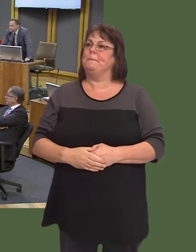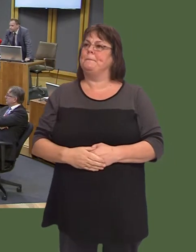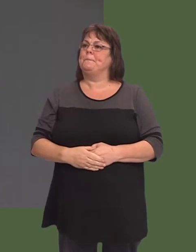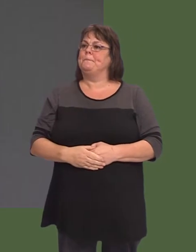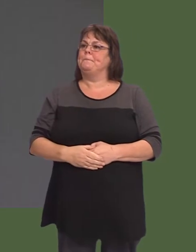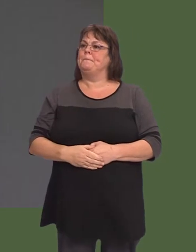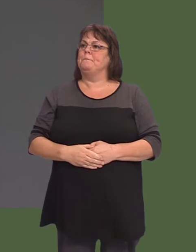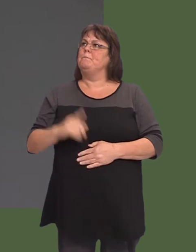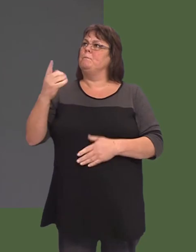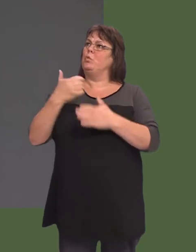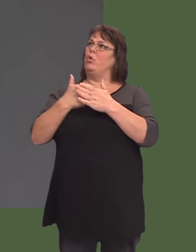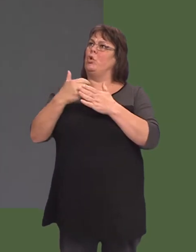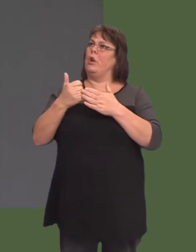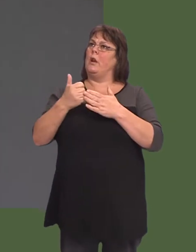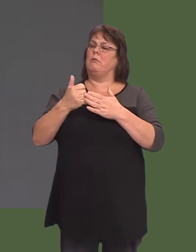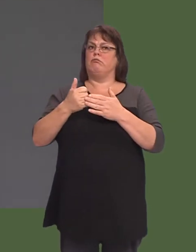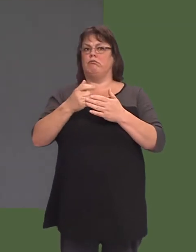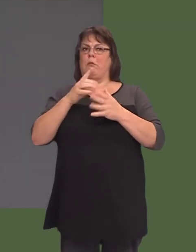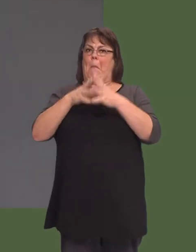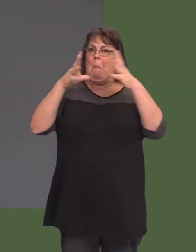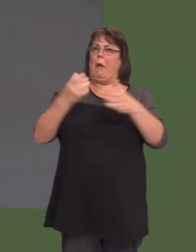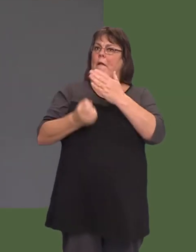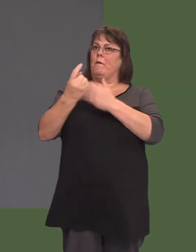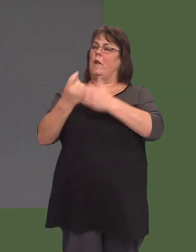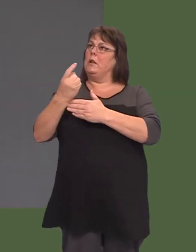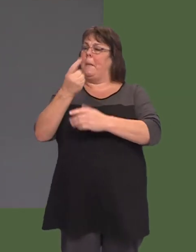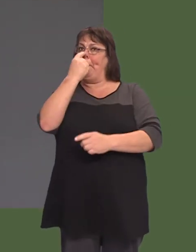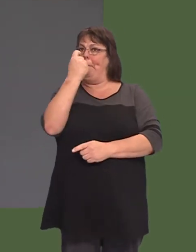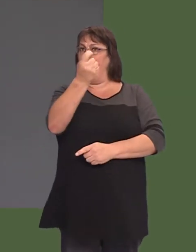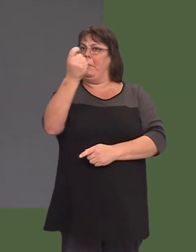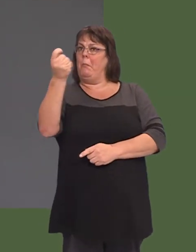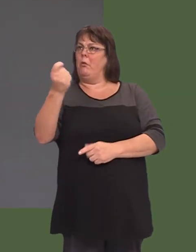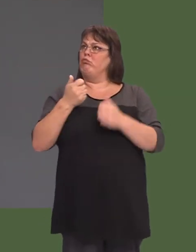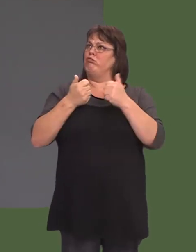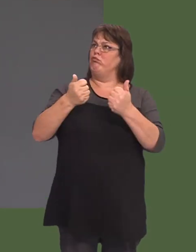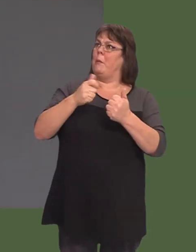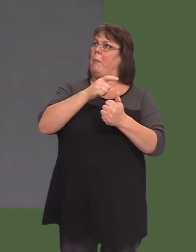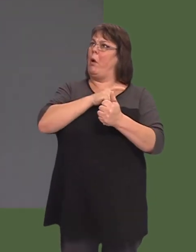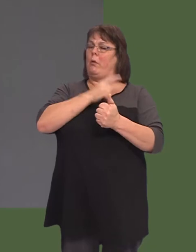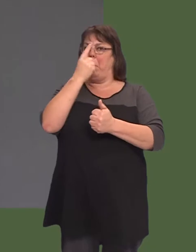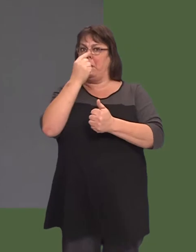Itís usually potentially a good idea to make a bid for these large events due to the potential